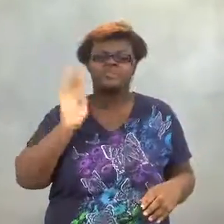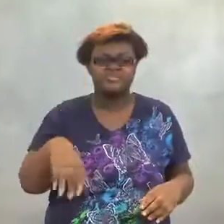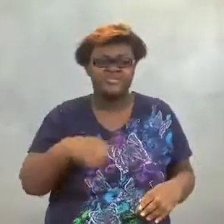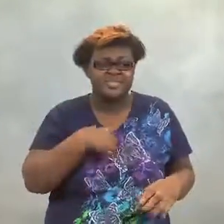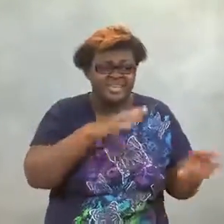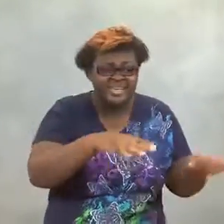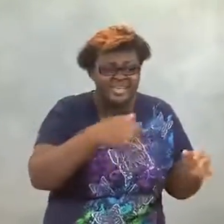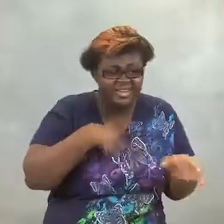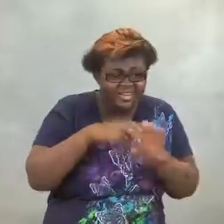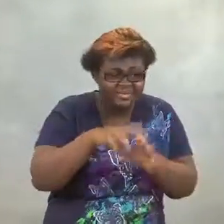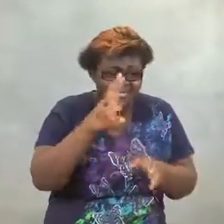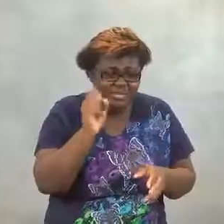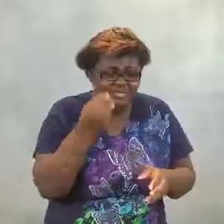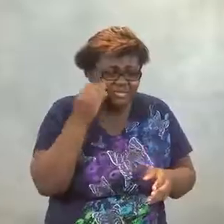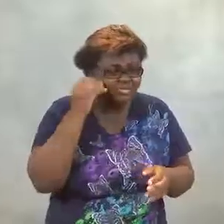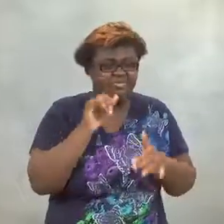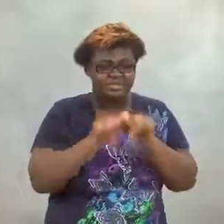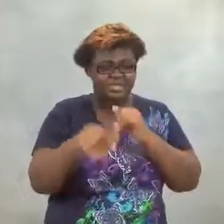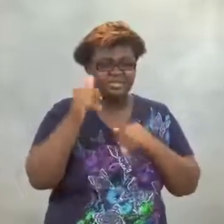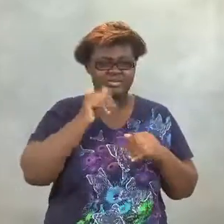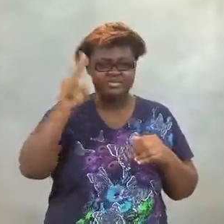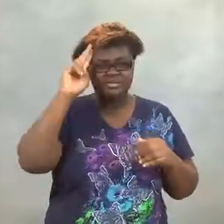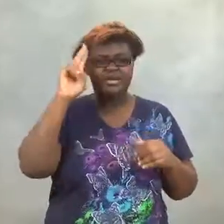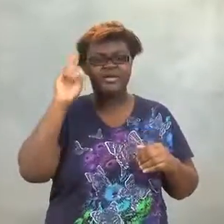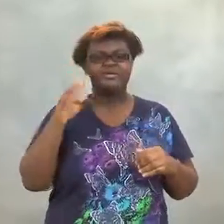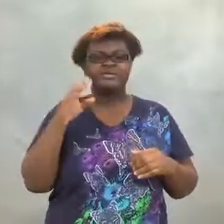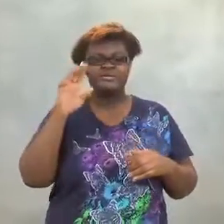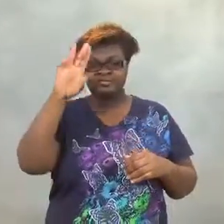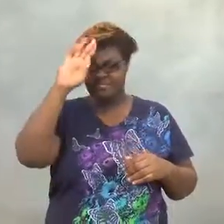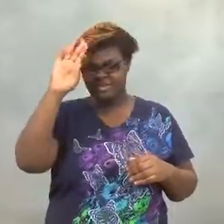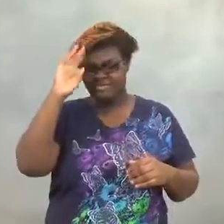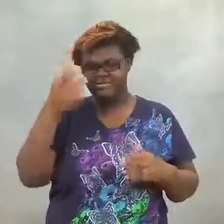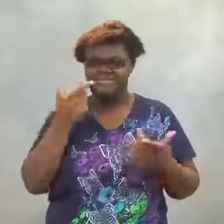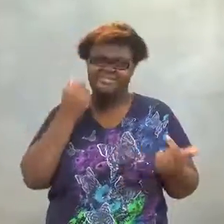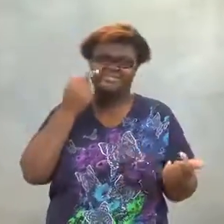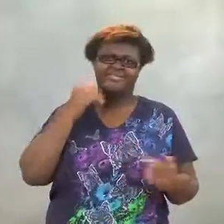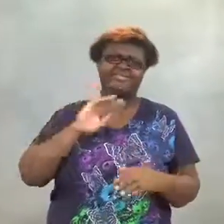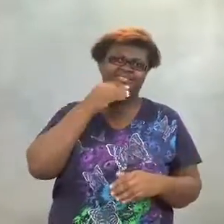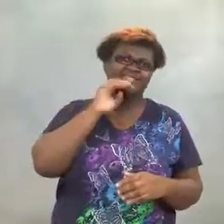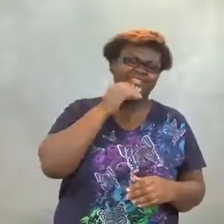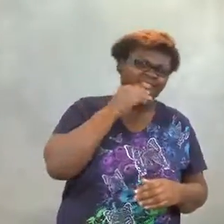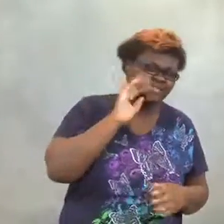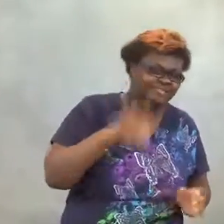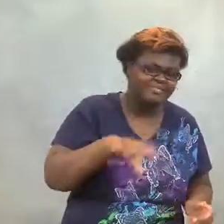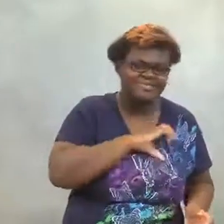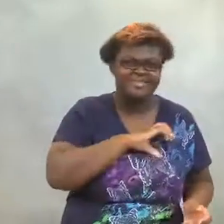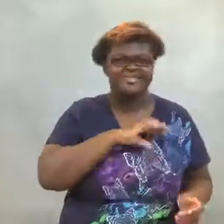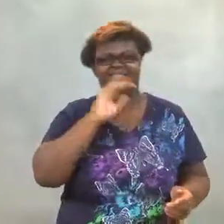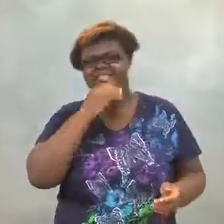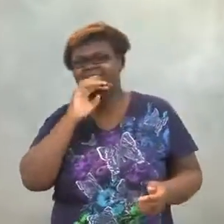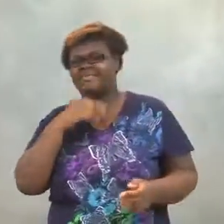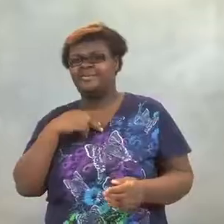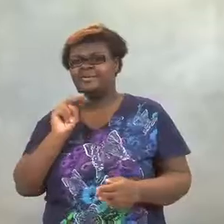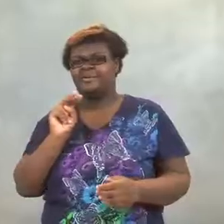I asked them, "Should I take the bus or stay after for Girl Scouts?